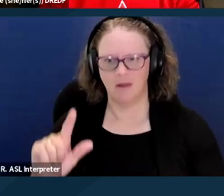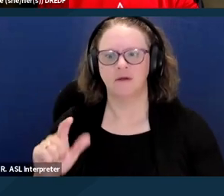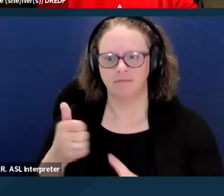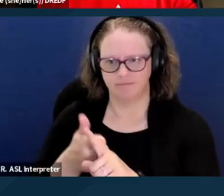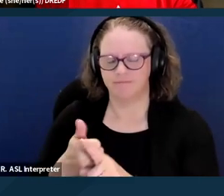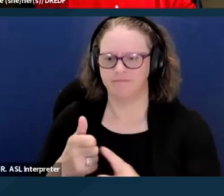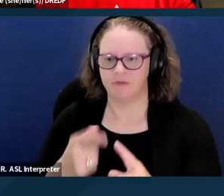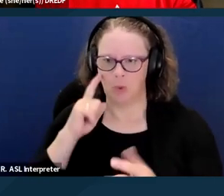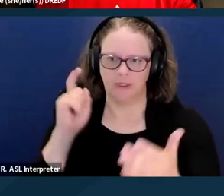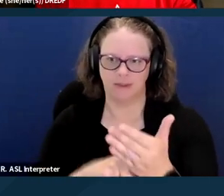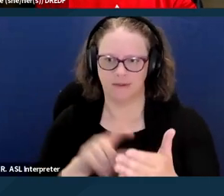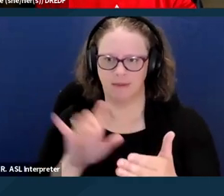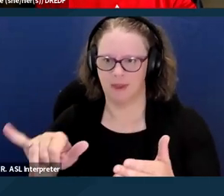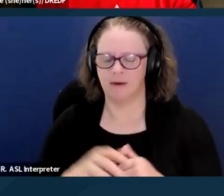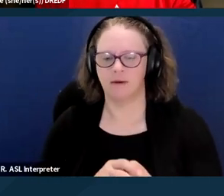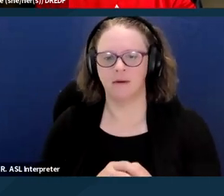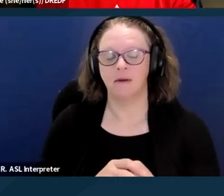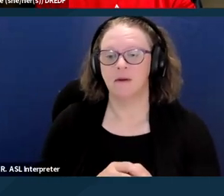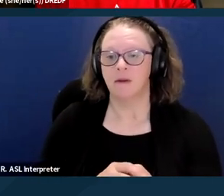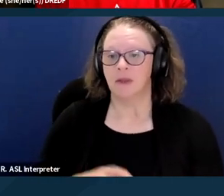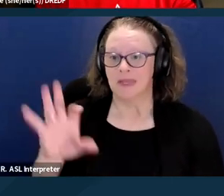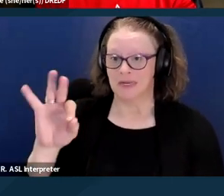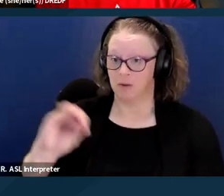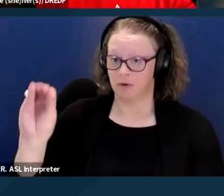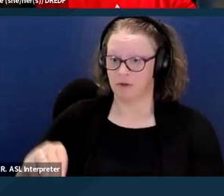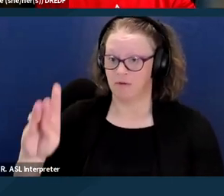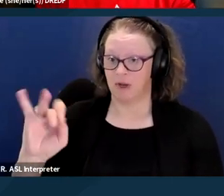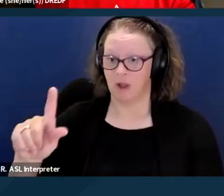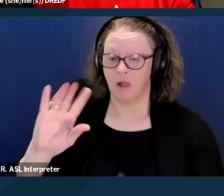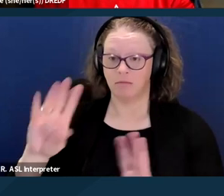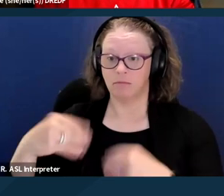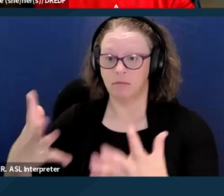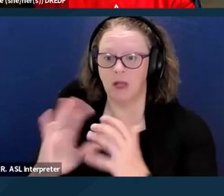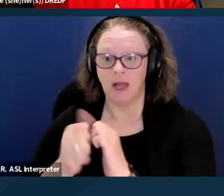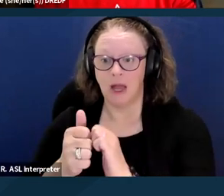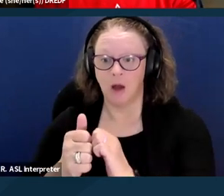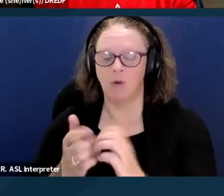Because almost 90% of Medi-Cal is delivered through managed care,